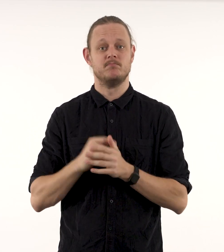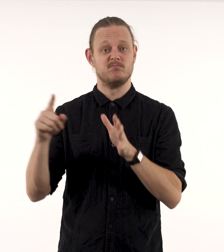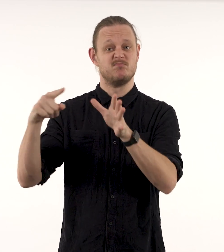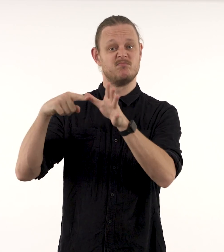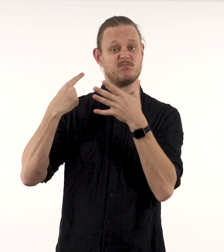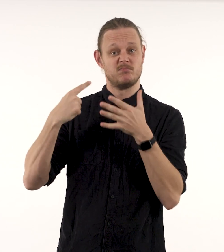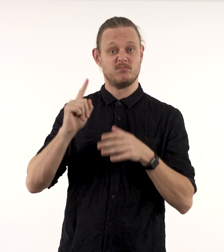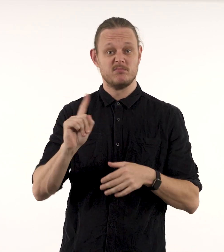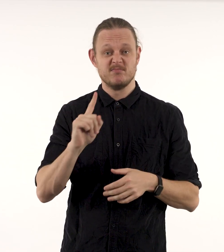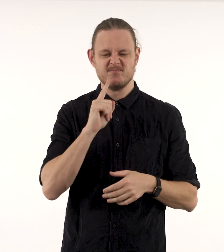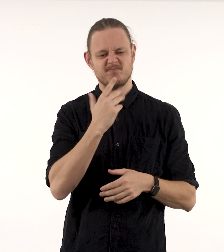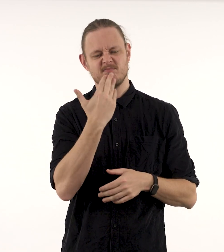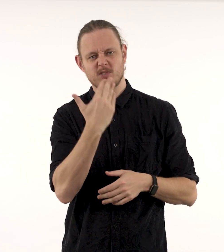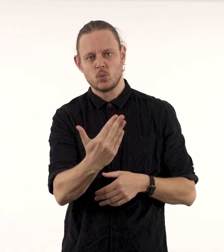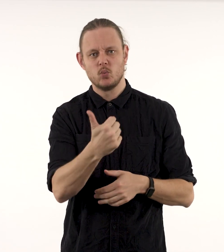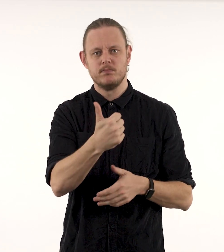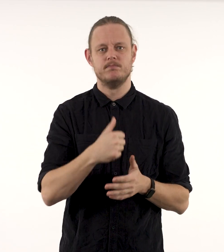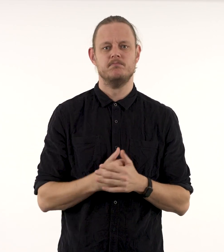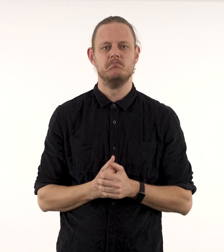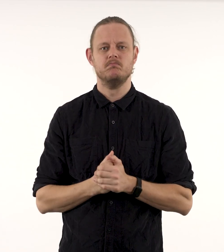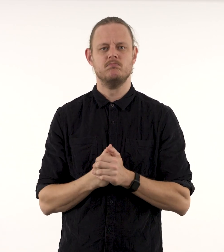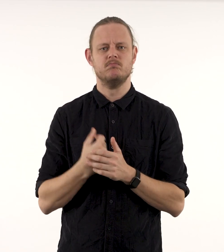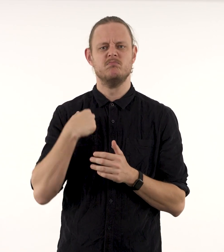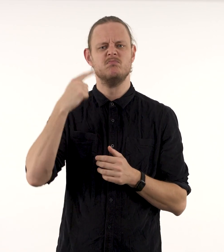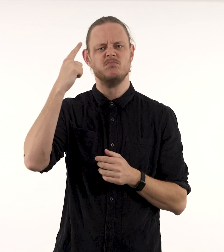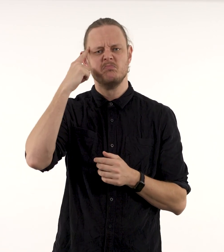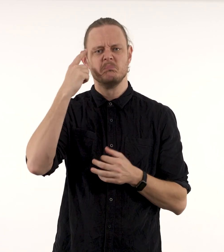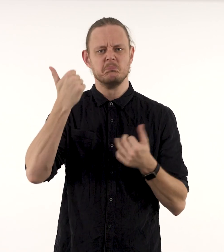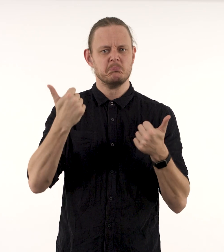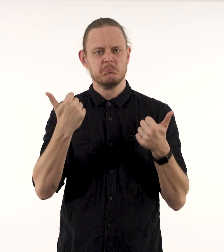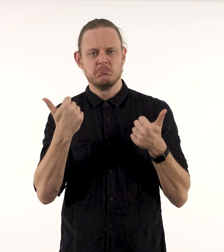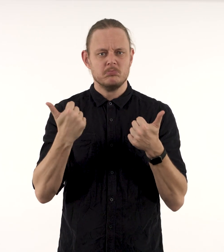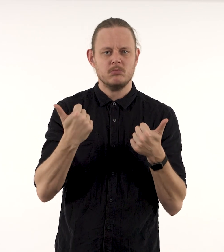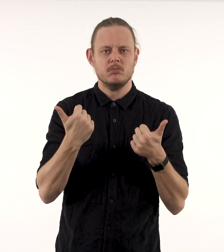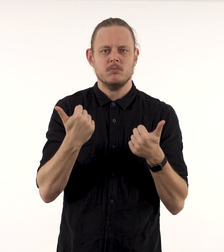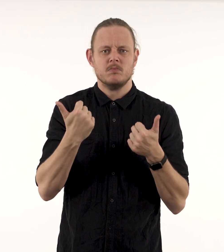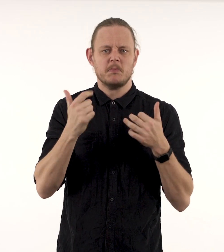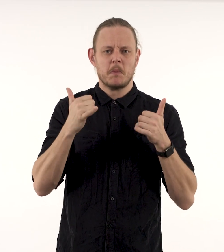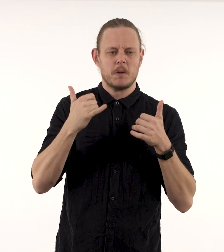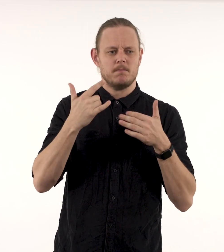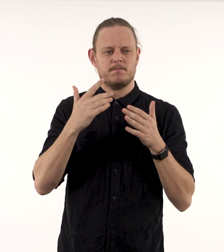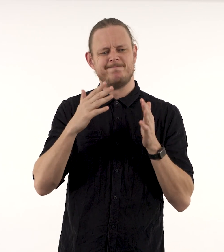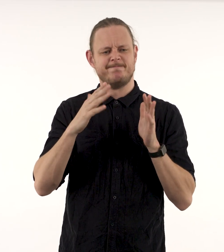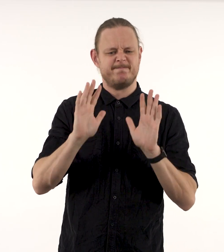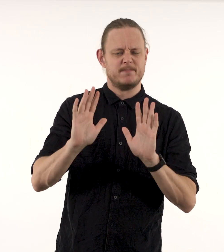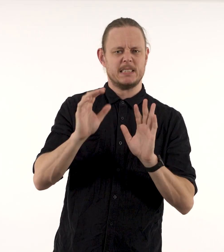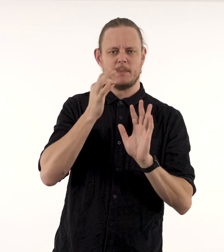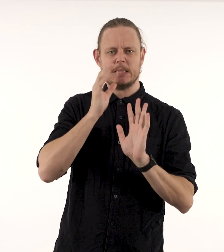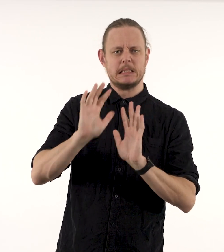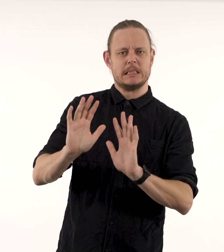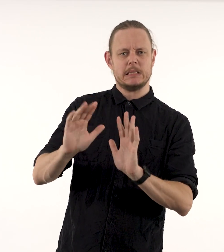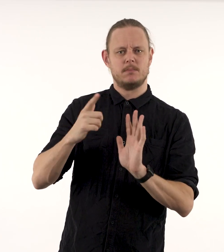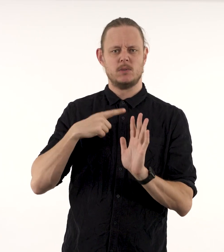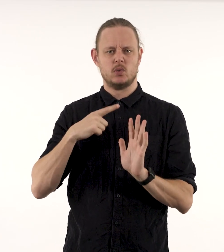He replied with a thank you, but said it was about the last thing he felt like doing; maybe another time.